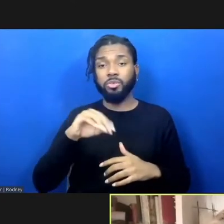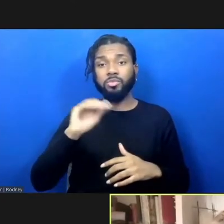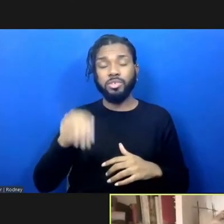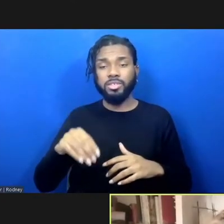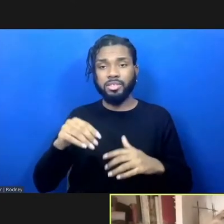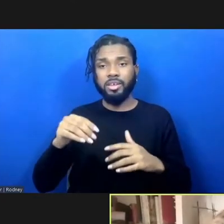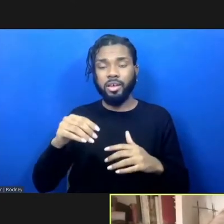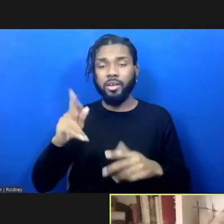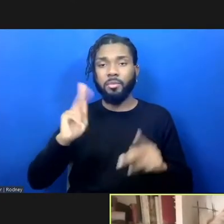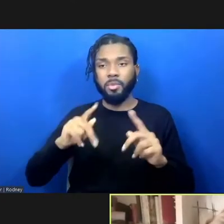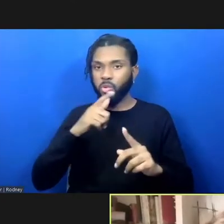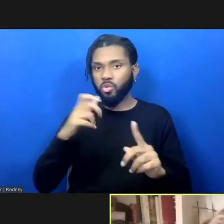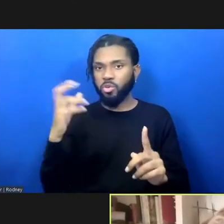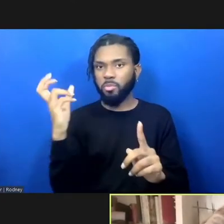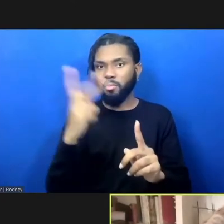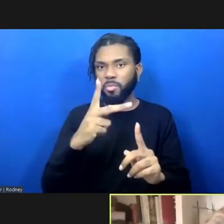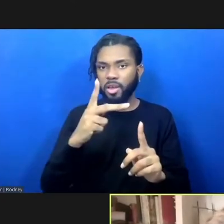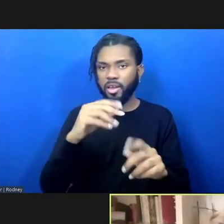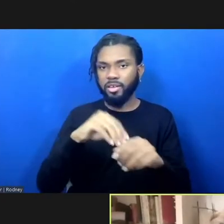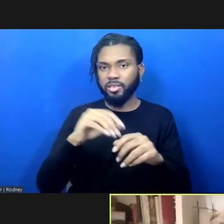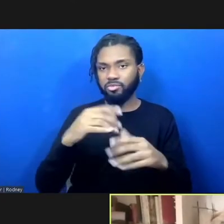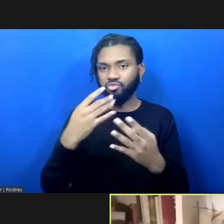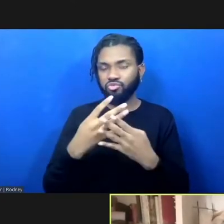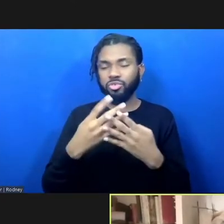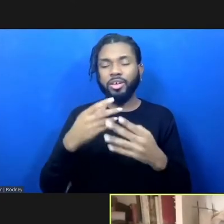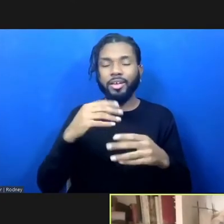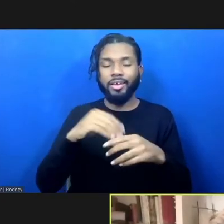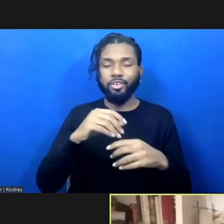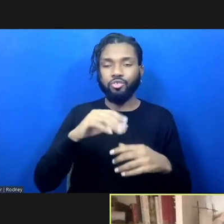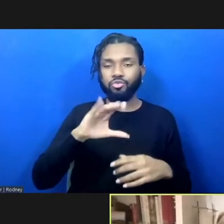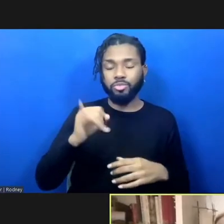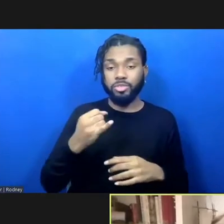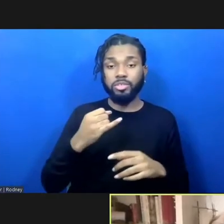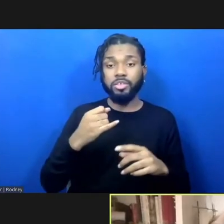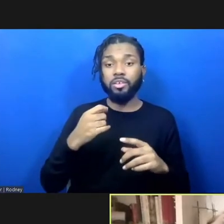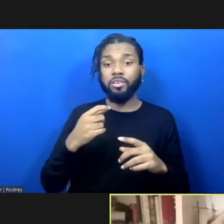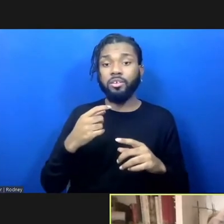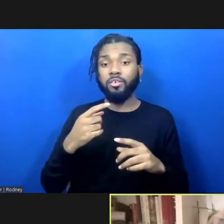kids who are going through the criminal legal system for identical crimes to